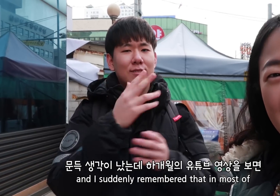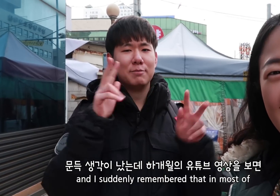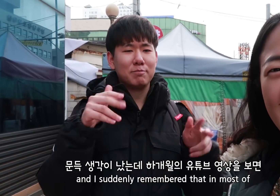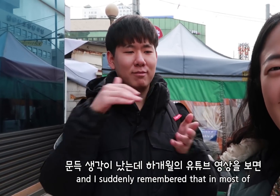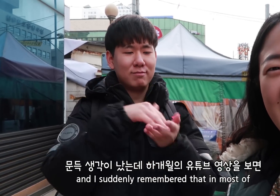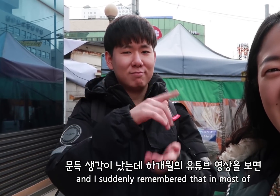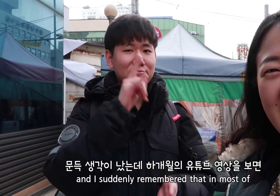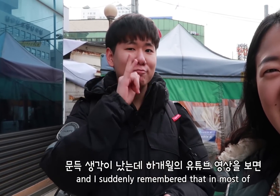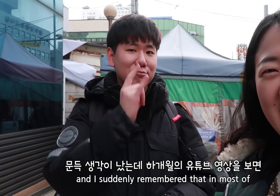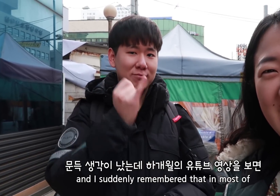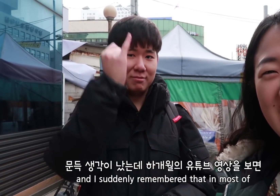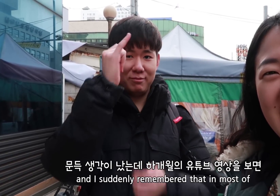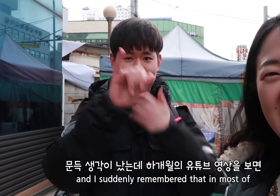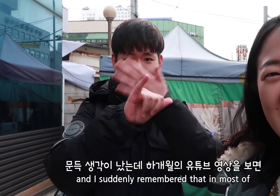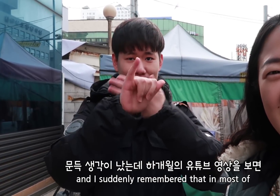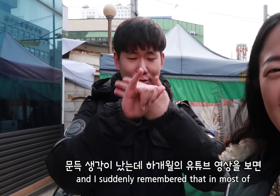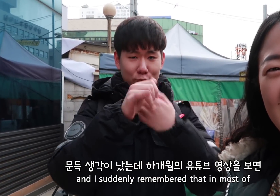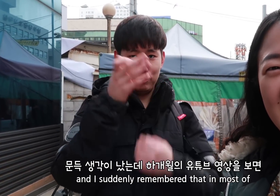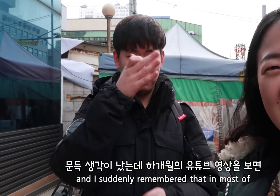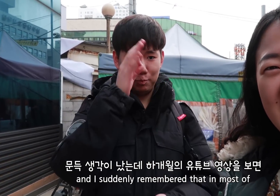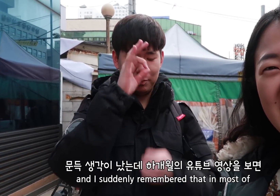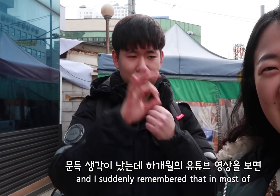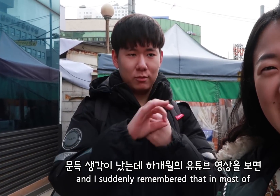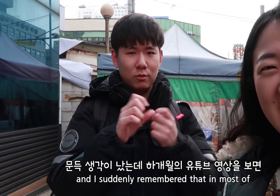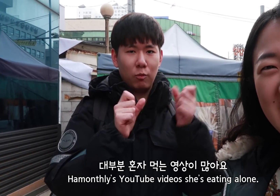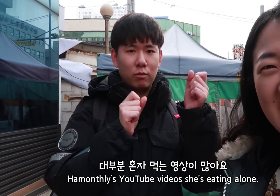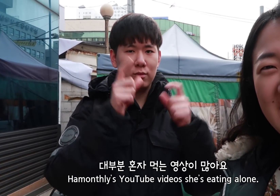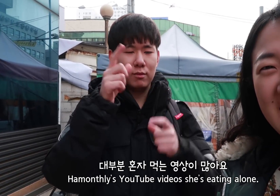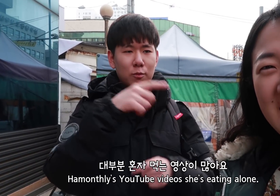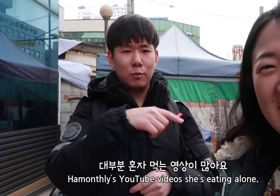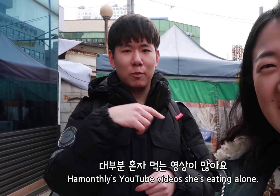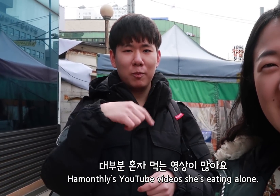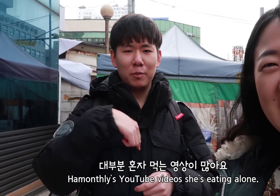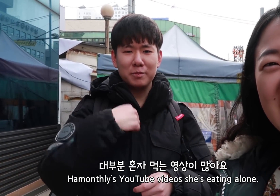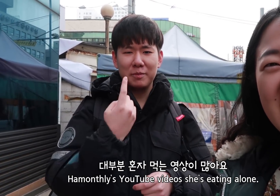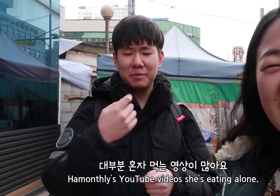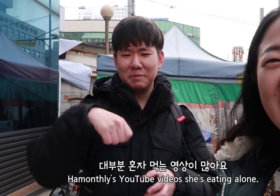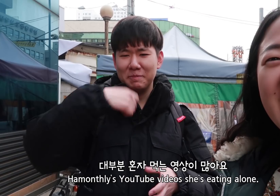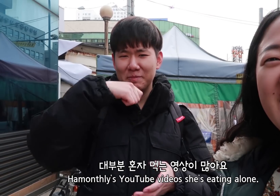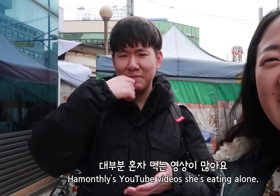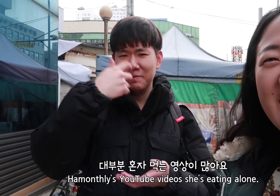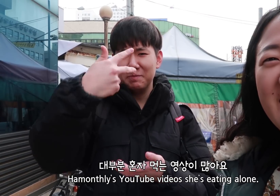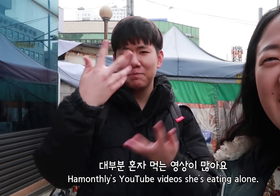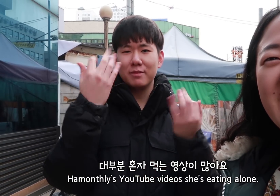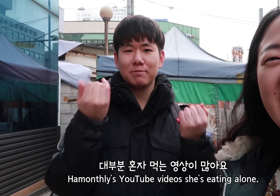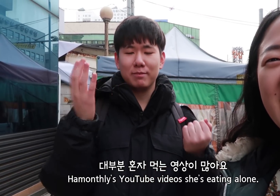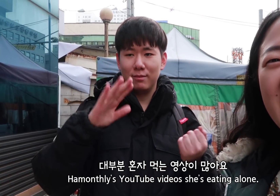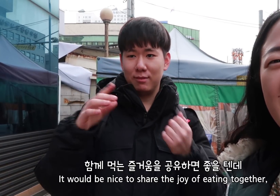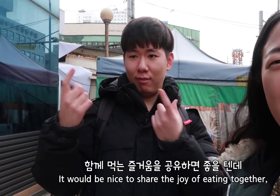and I suddenly remembered that in most of Hamonthly’s YouTube videos she’s eating alone.